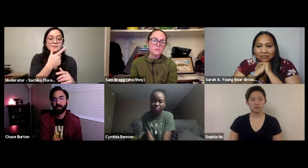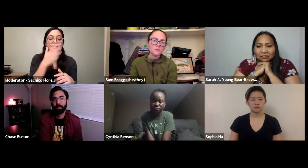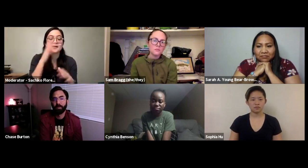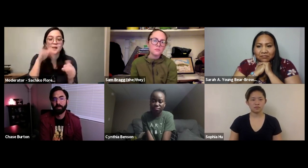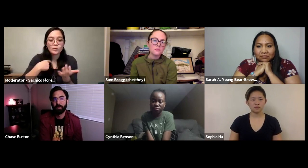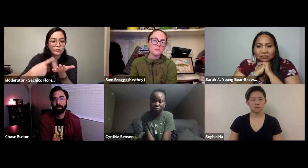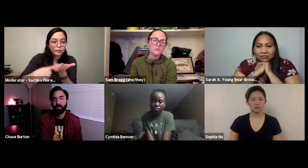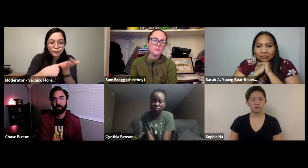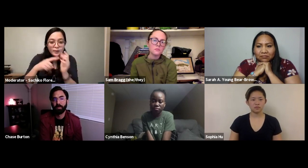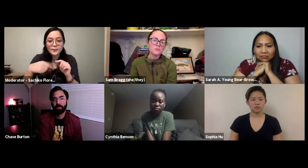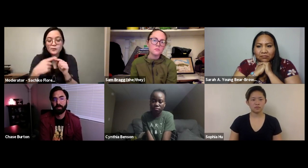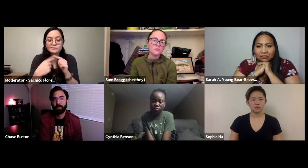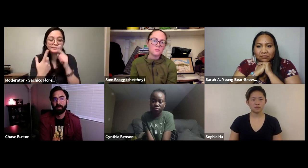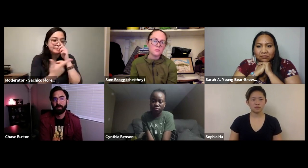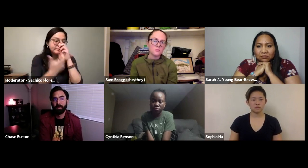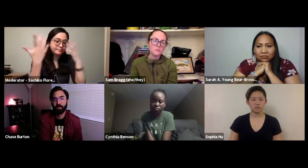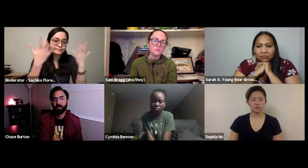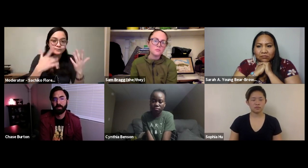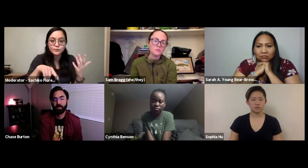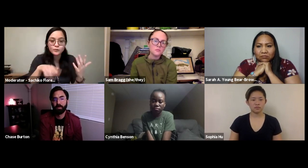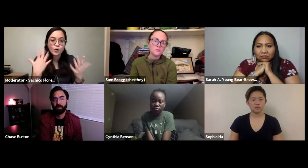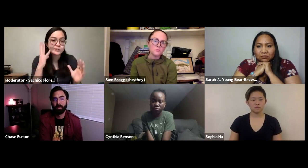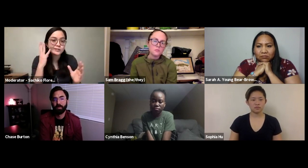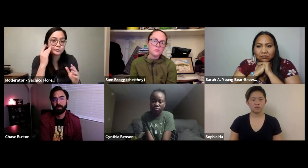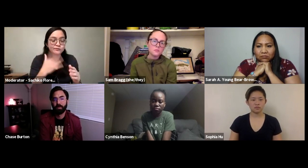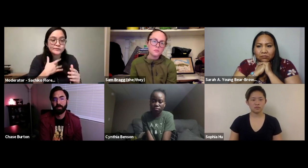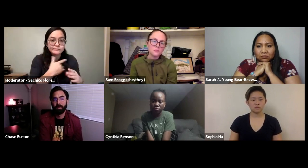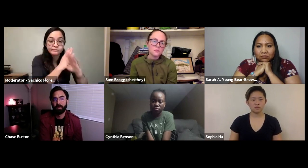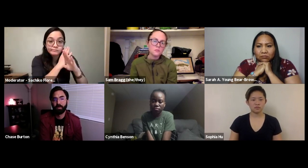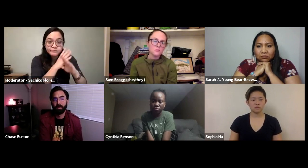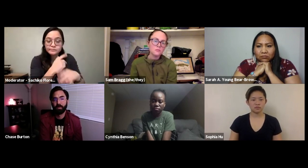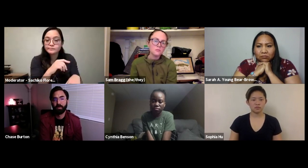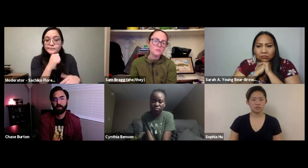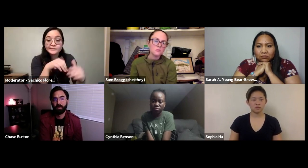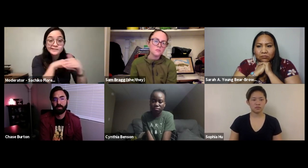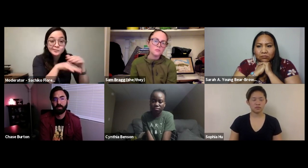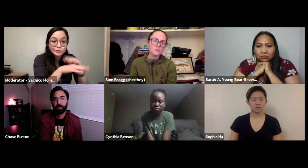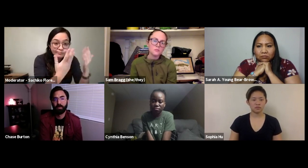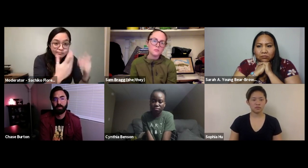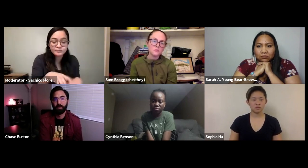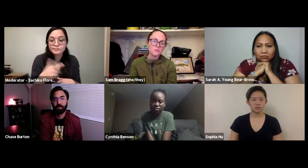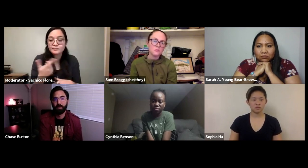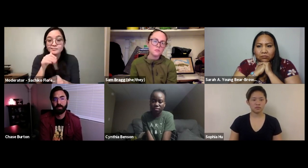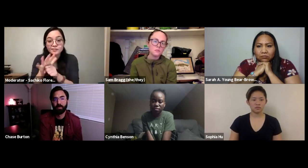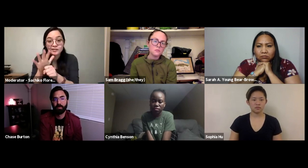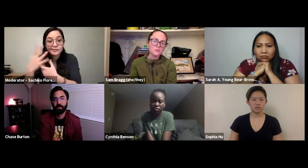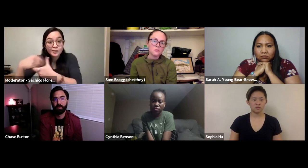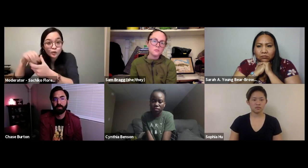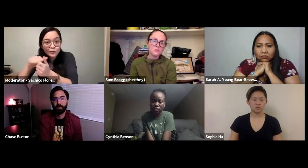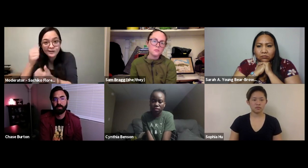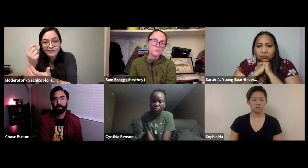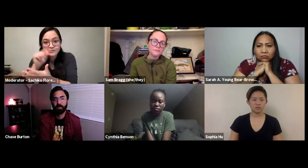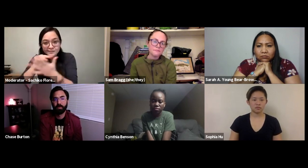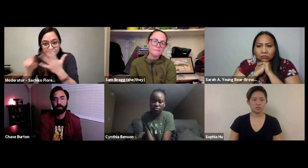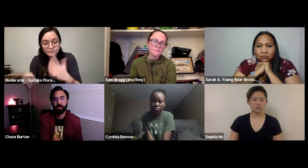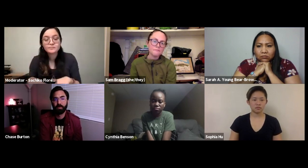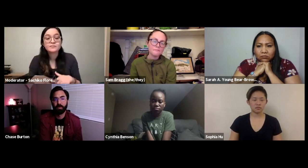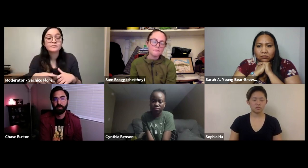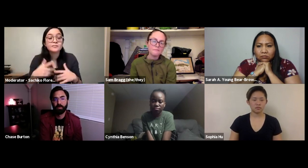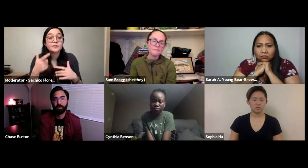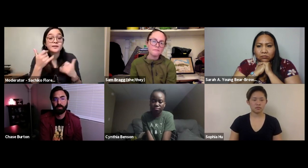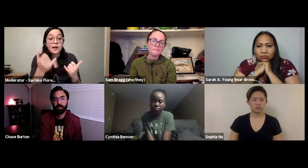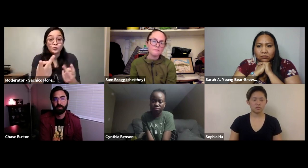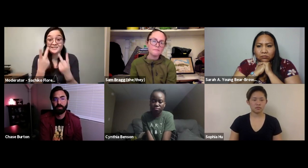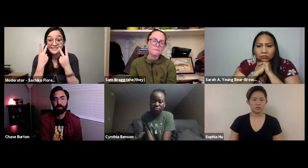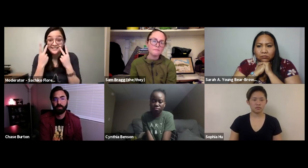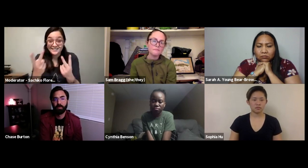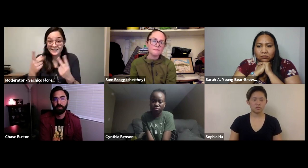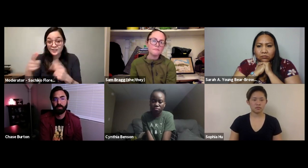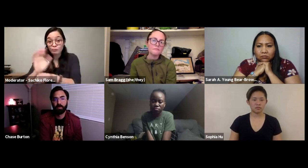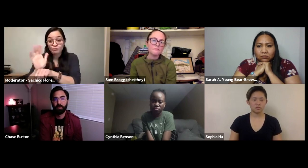Yeah so my next question is, we were talking about accessibility and inaccessibility.